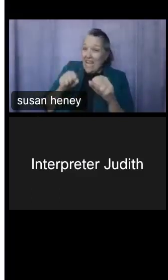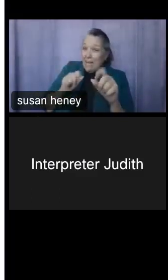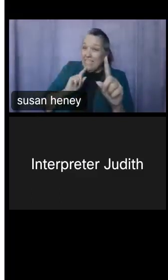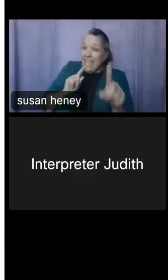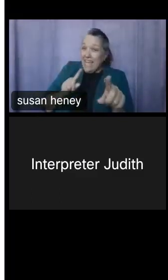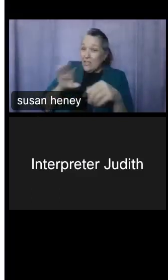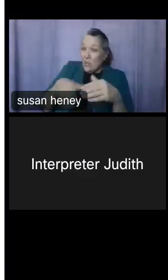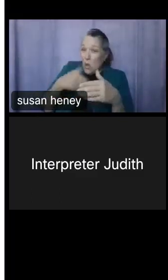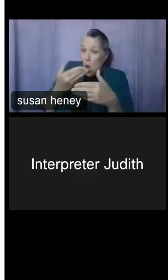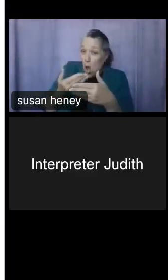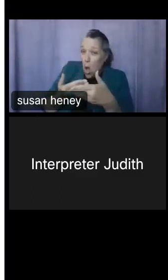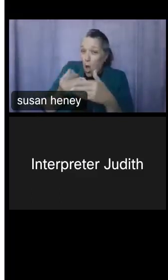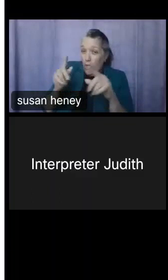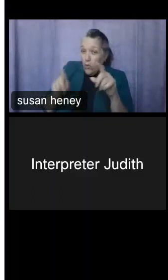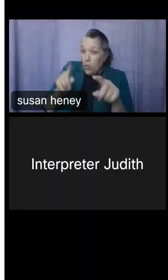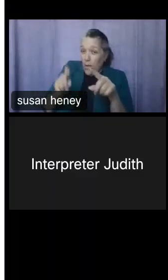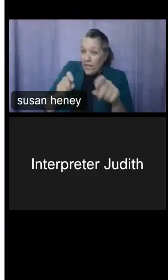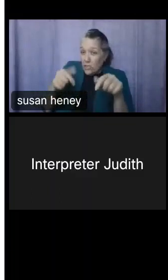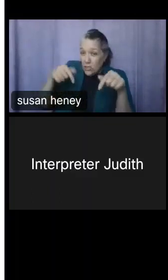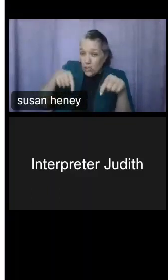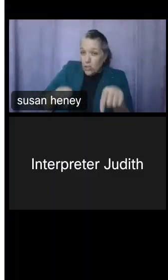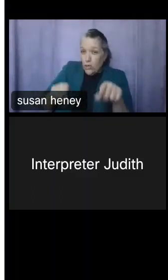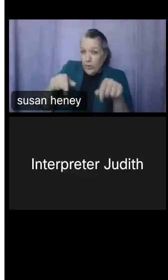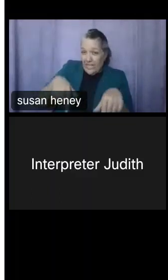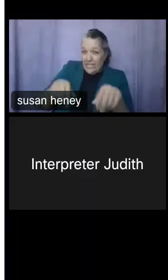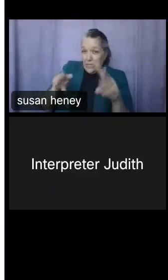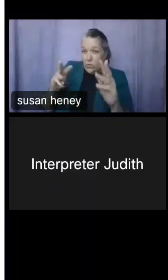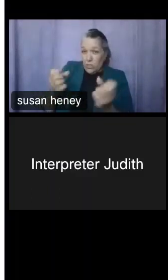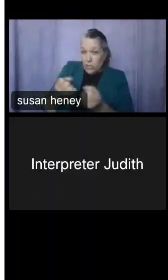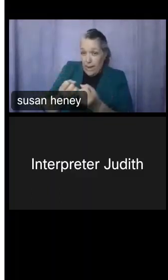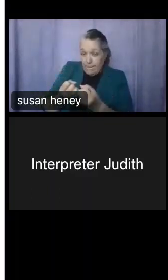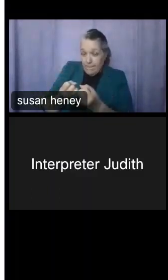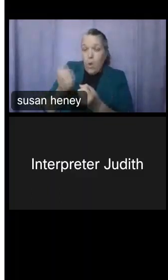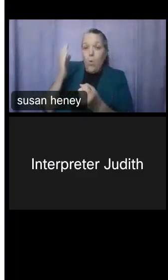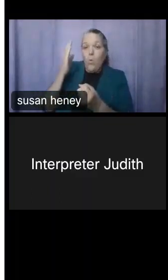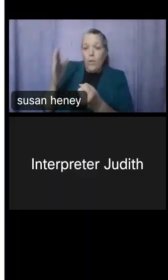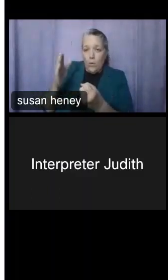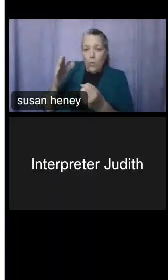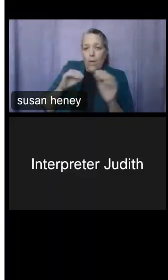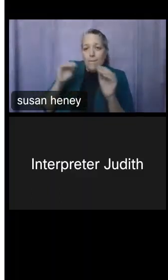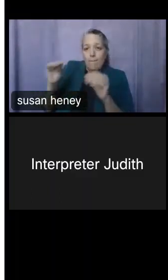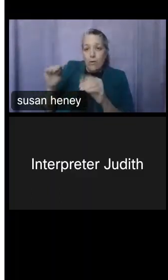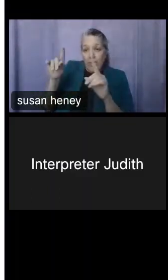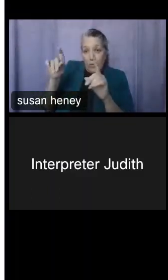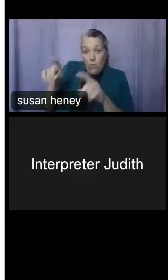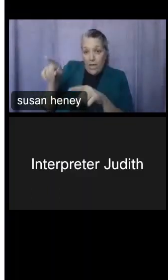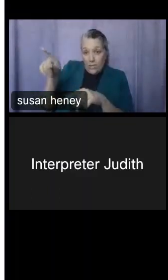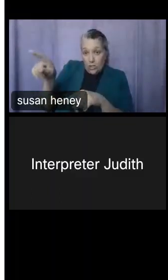a response during the webinar, we will post the questions and responses with the webinar